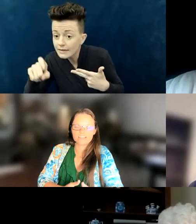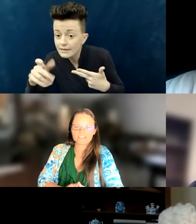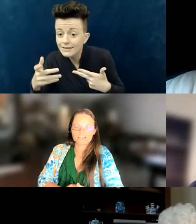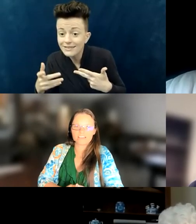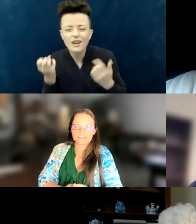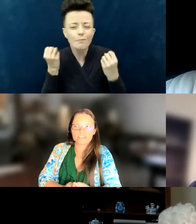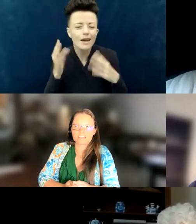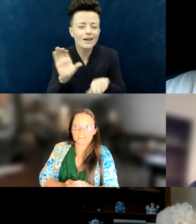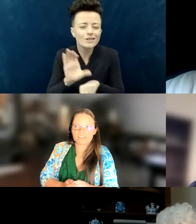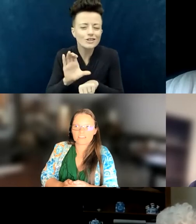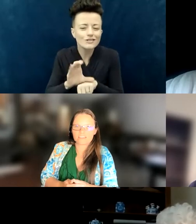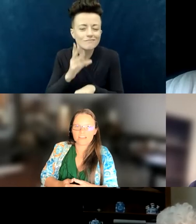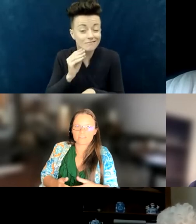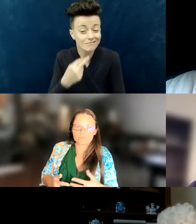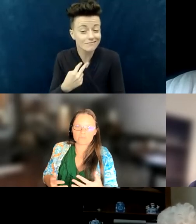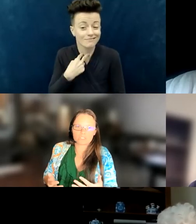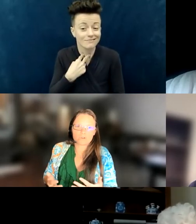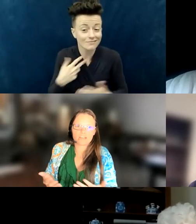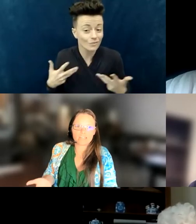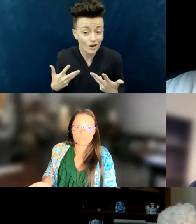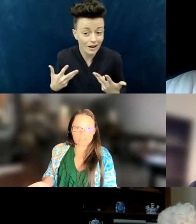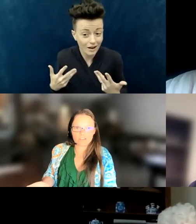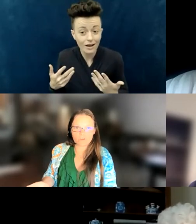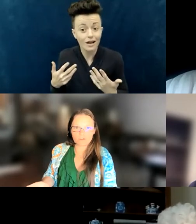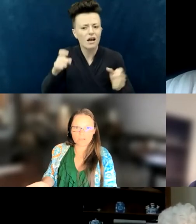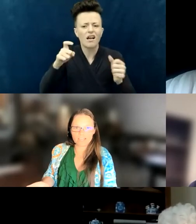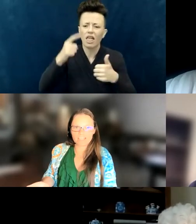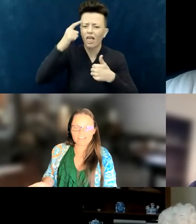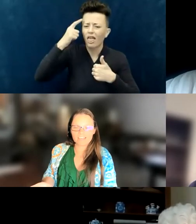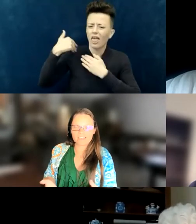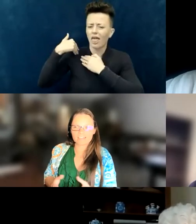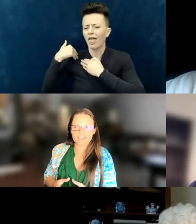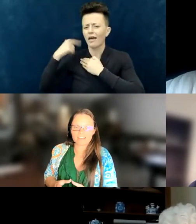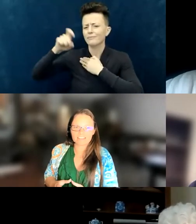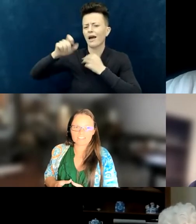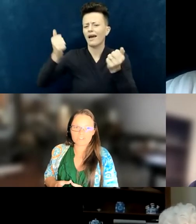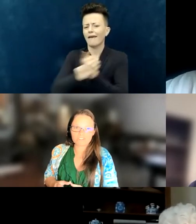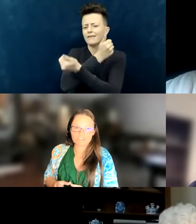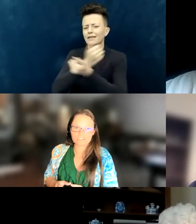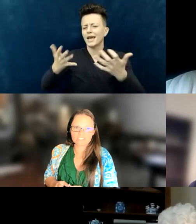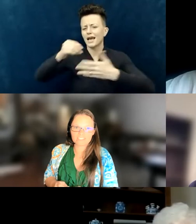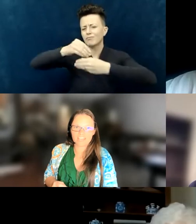is that they think that they have to be able to provide everything right away, and I think it's very fair to say,